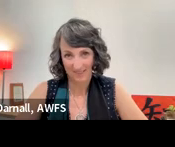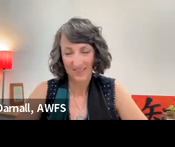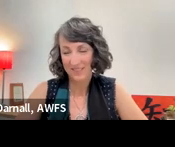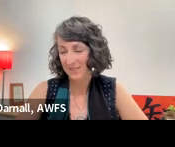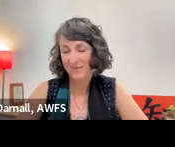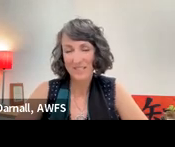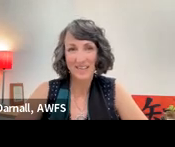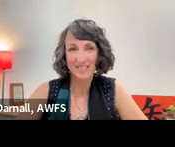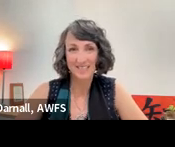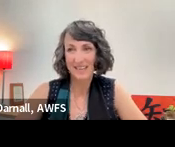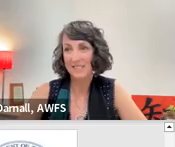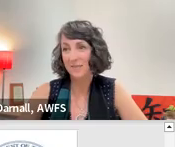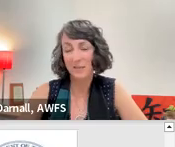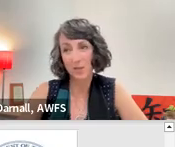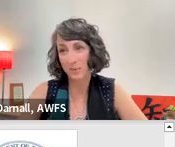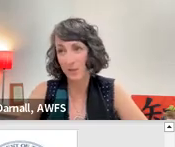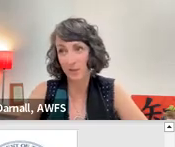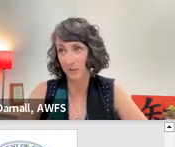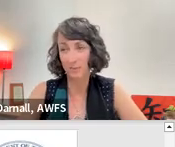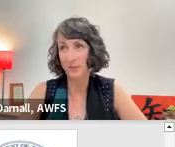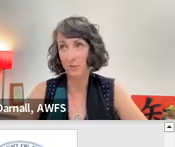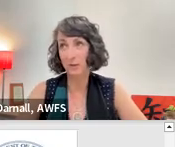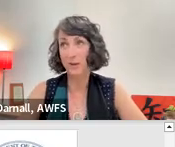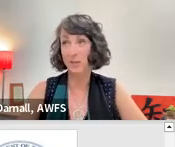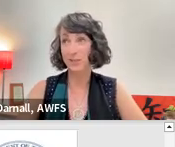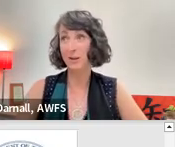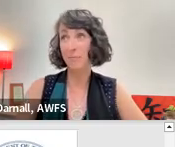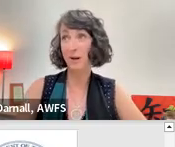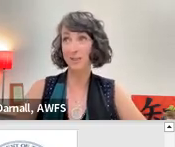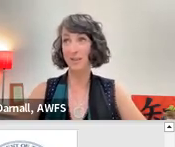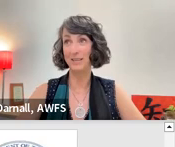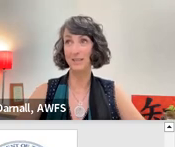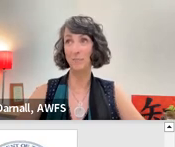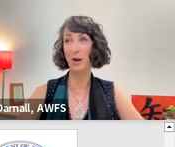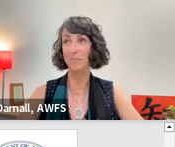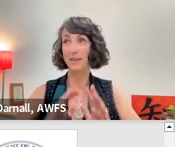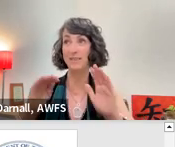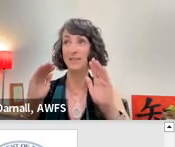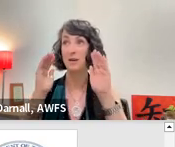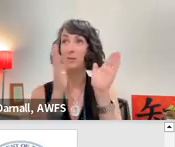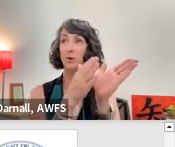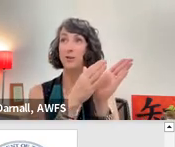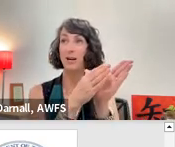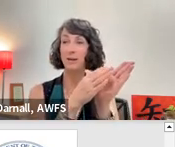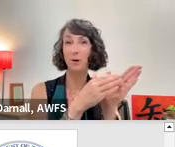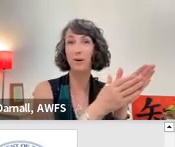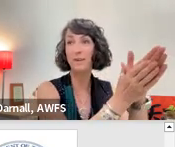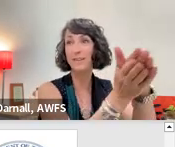Fantastic. David, I'm jumping all over the place with the question, so I apologize. In part because the more you talk about one thing,